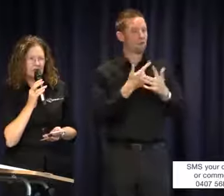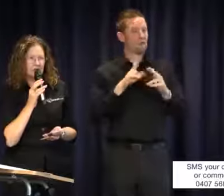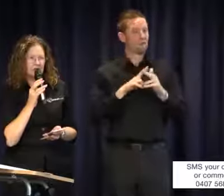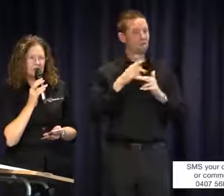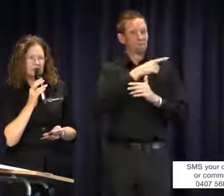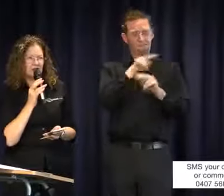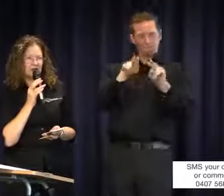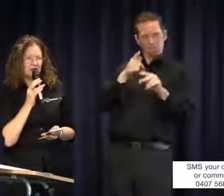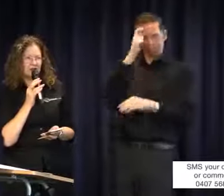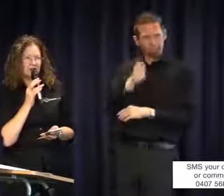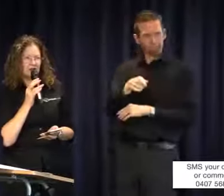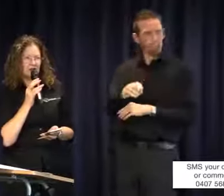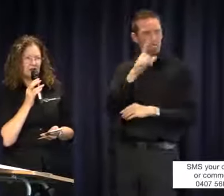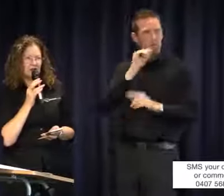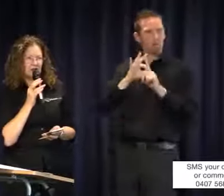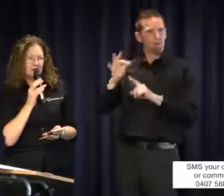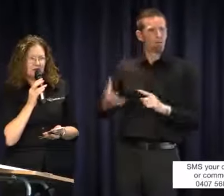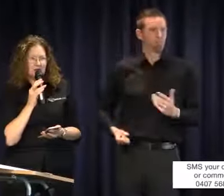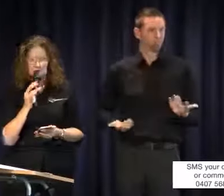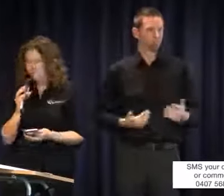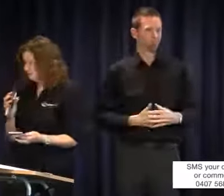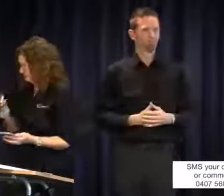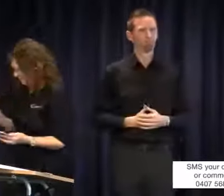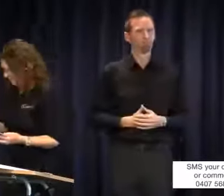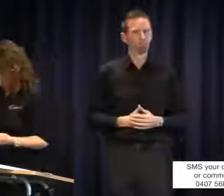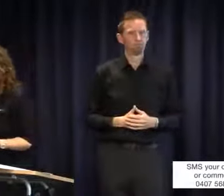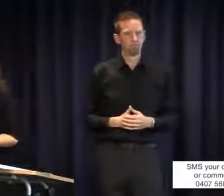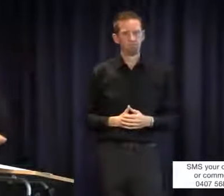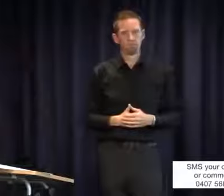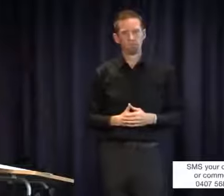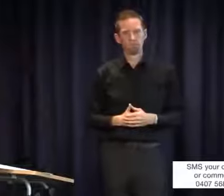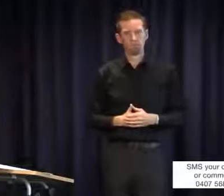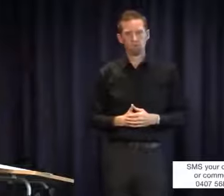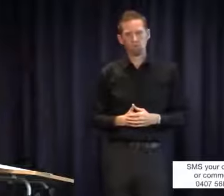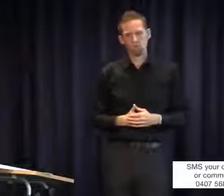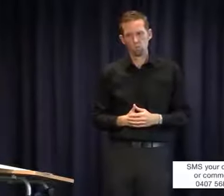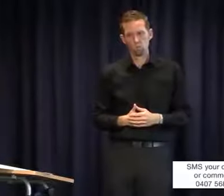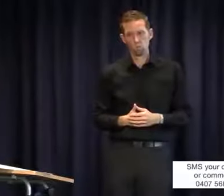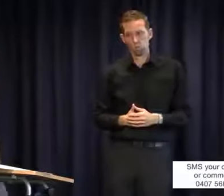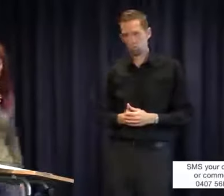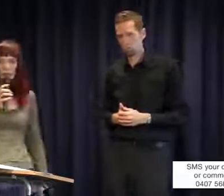it deserves.